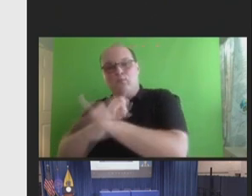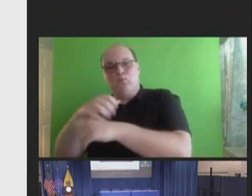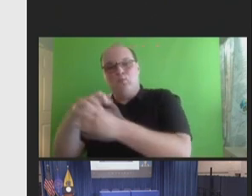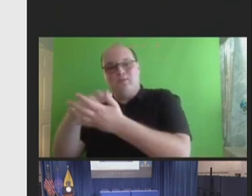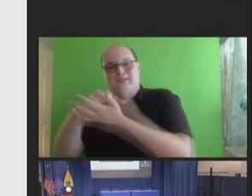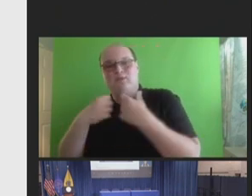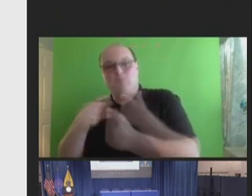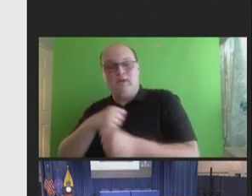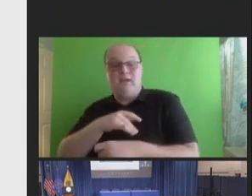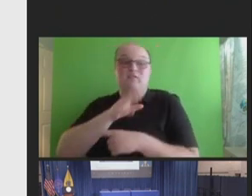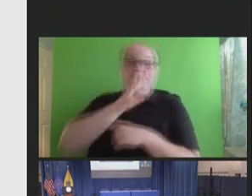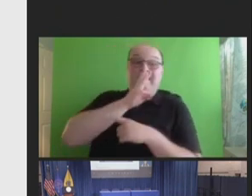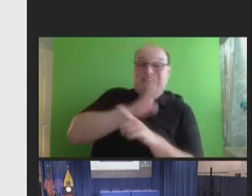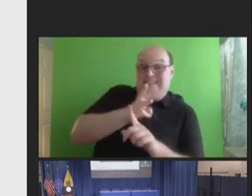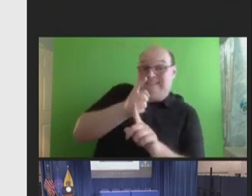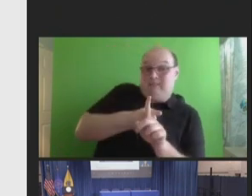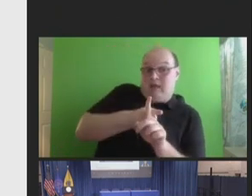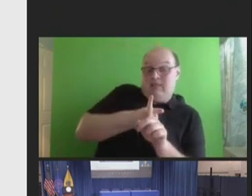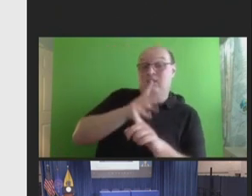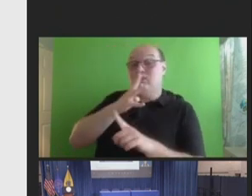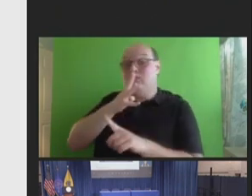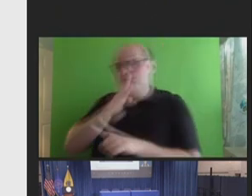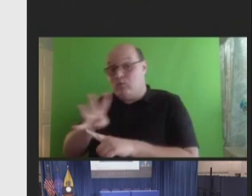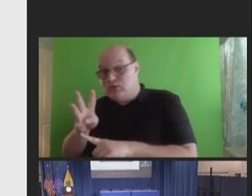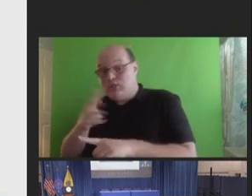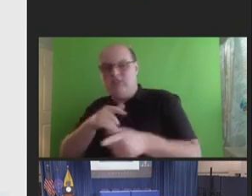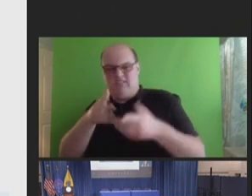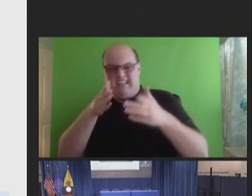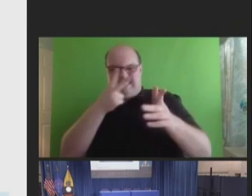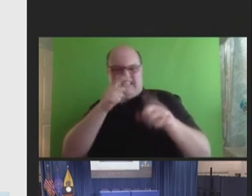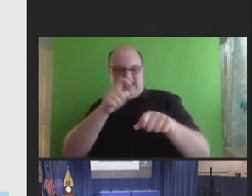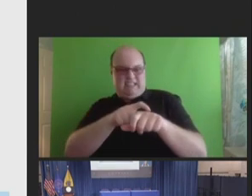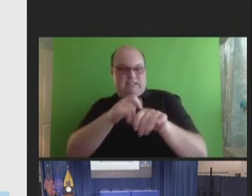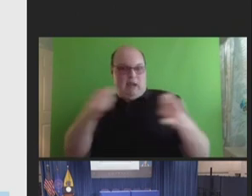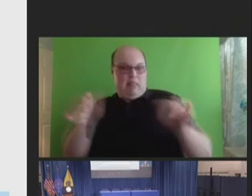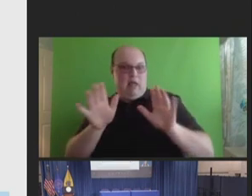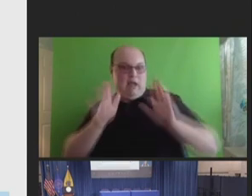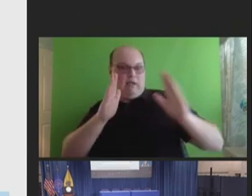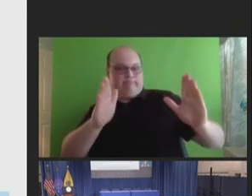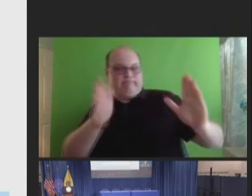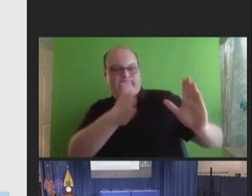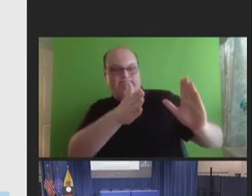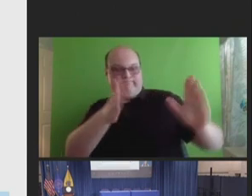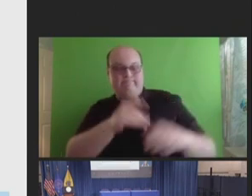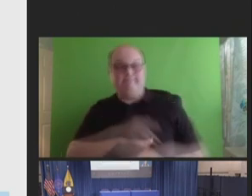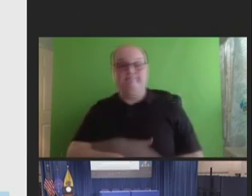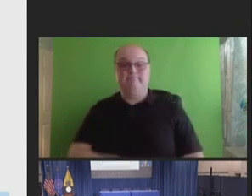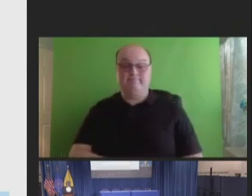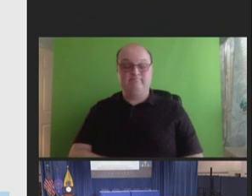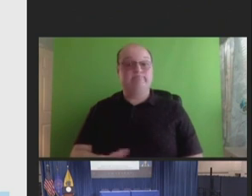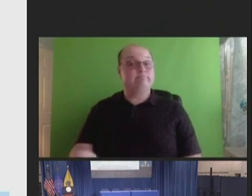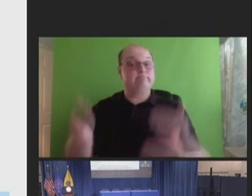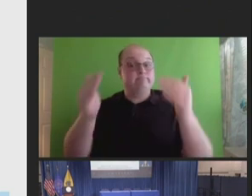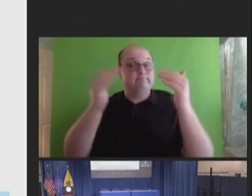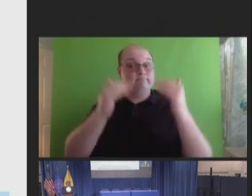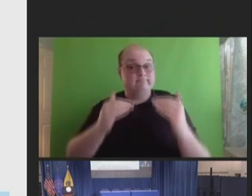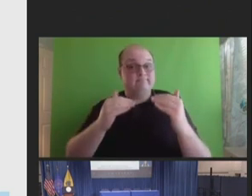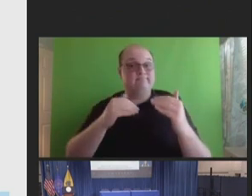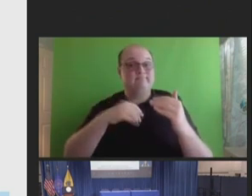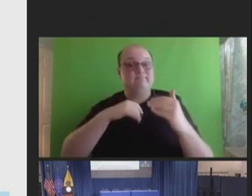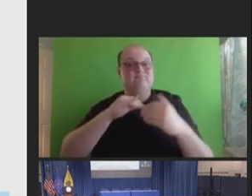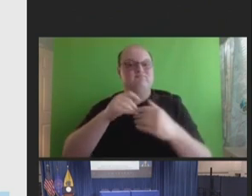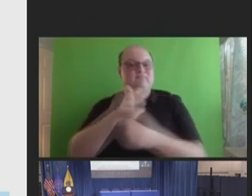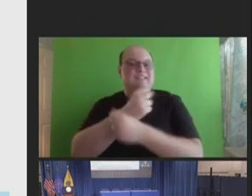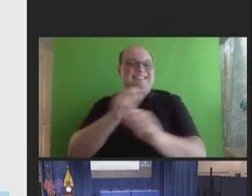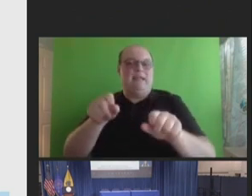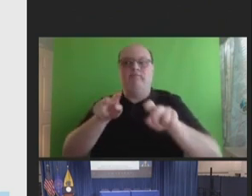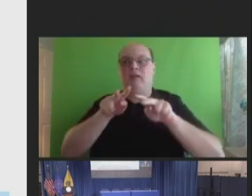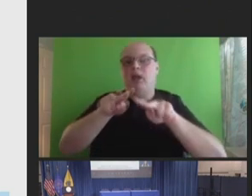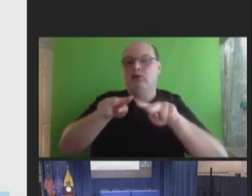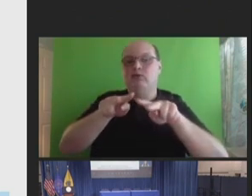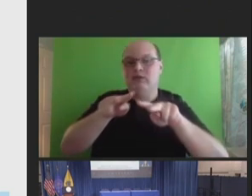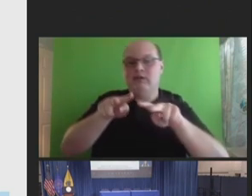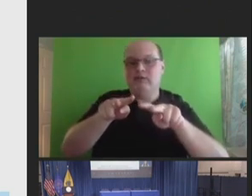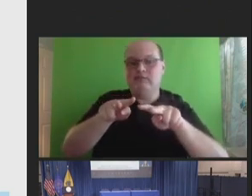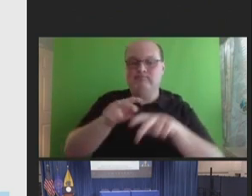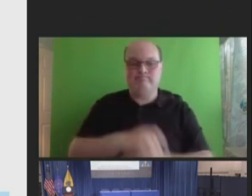to 4 years. Next slide. Moving on to vaccine safety monitoring. CDC